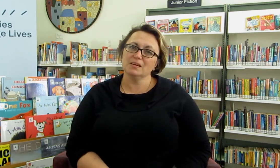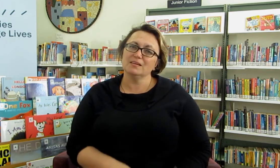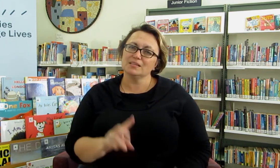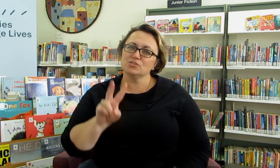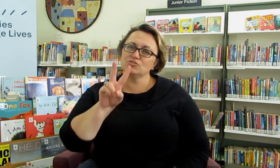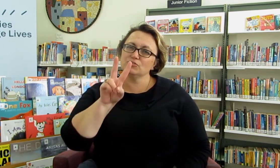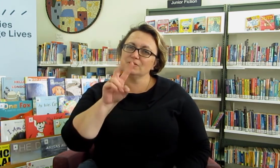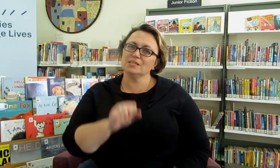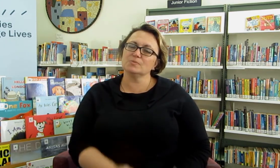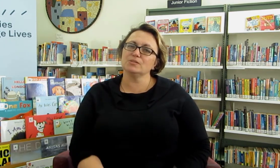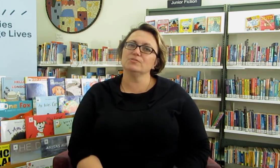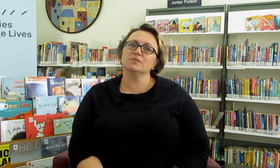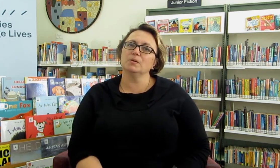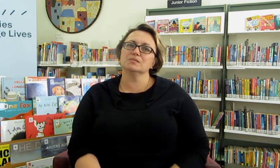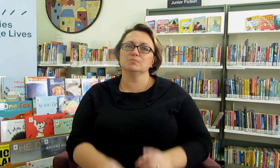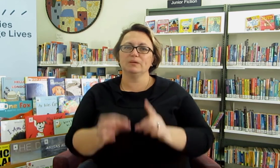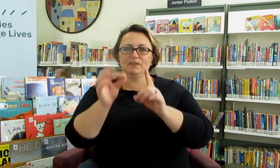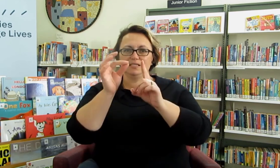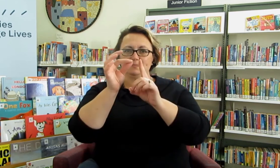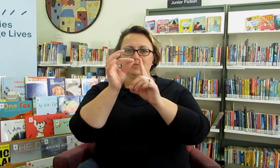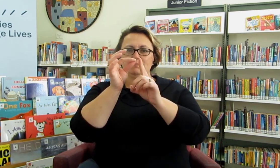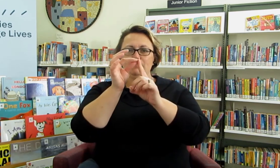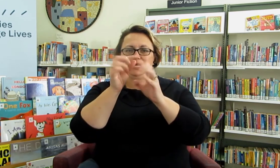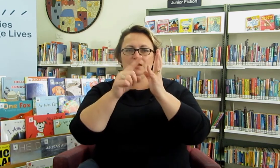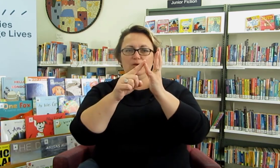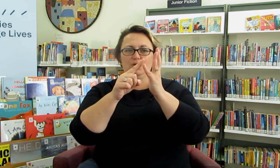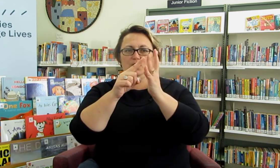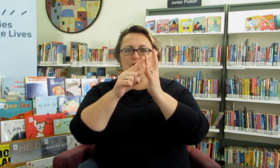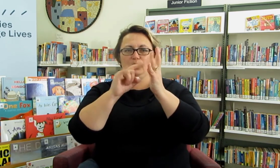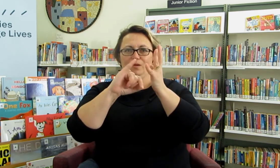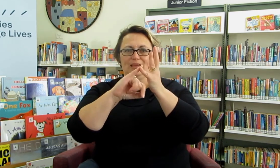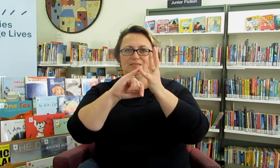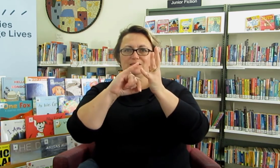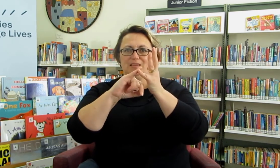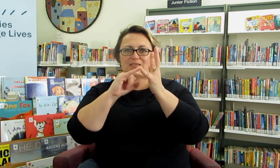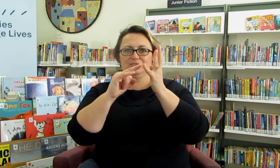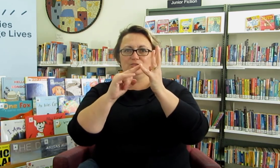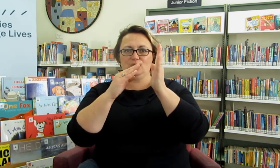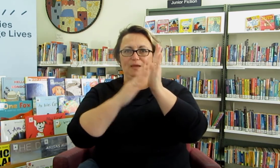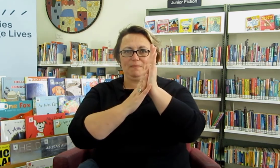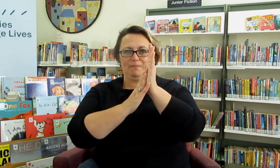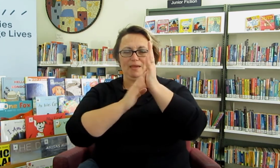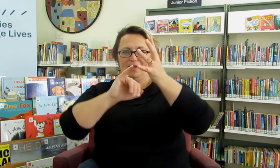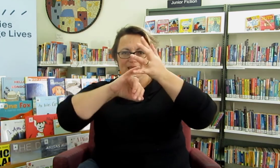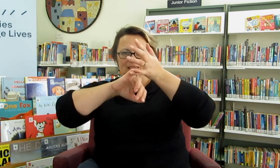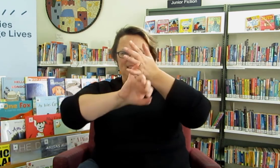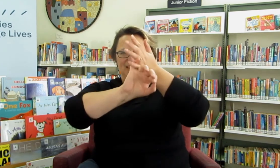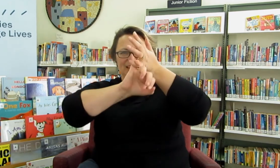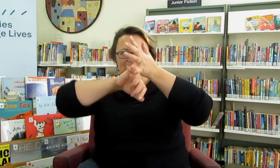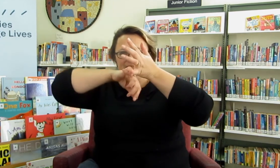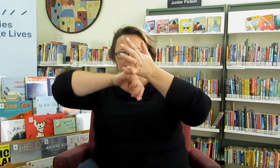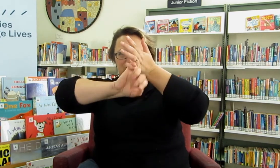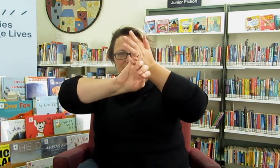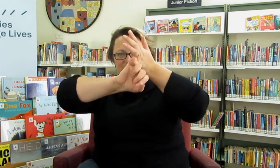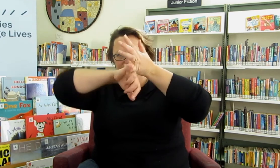There's two things we do for Possum we finger spell it p o, s, s, u, m, and our little possum have got